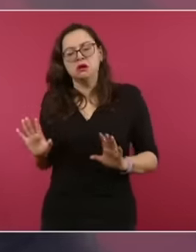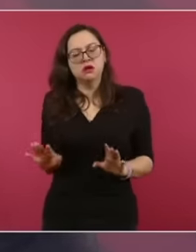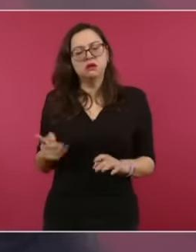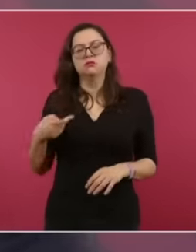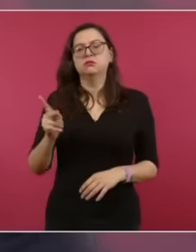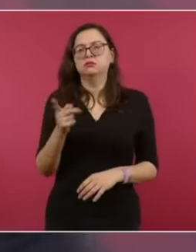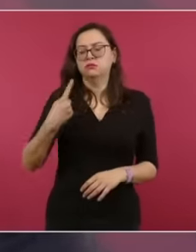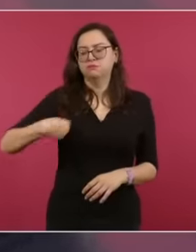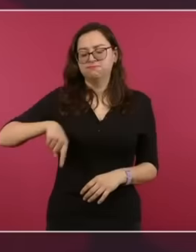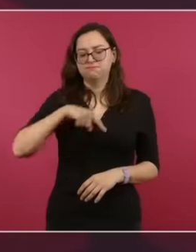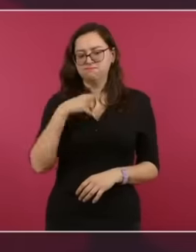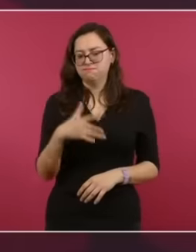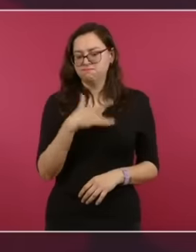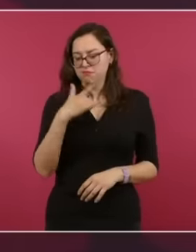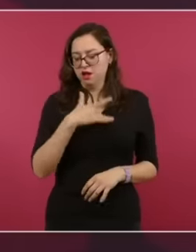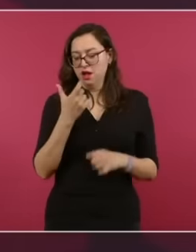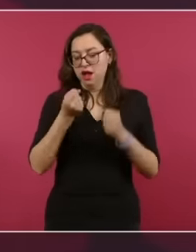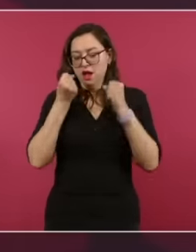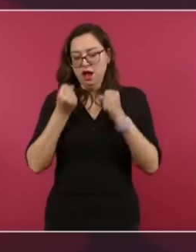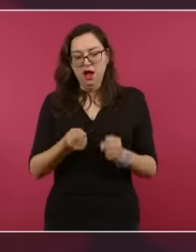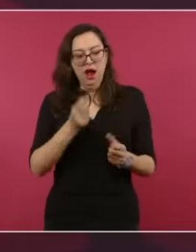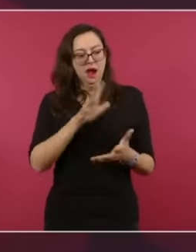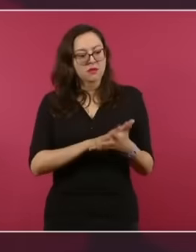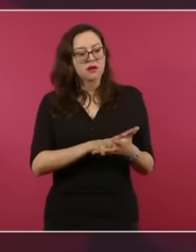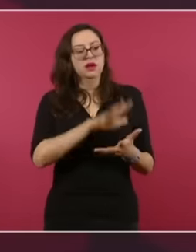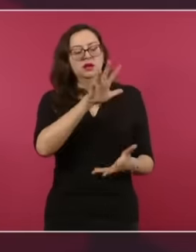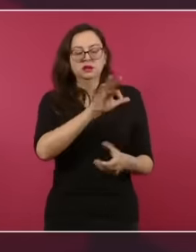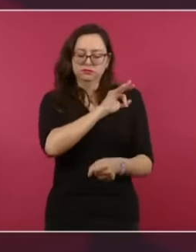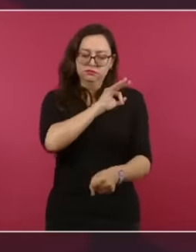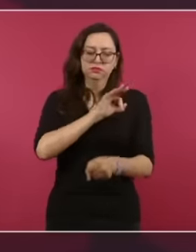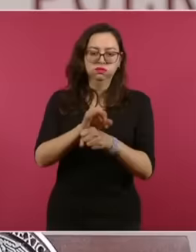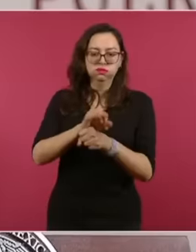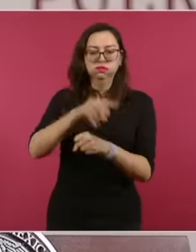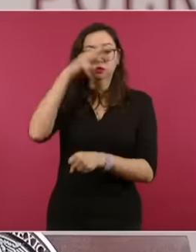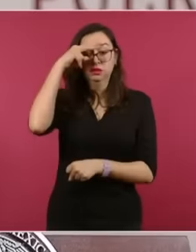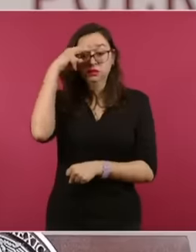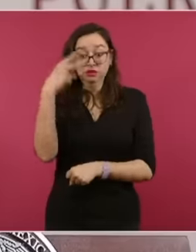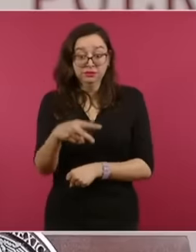support Mexico's arguments because these These are the basic rules of